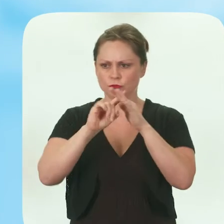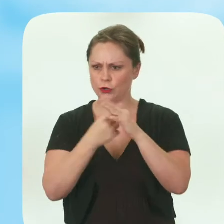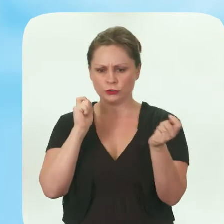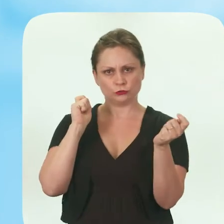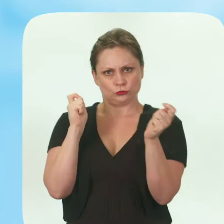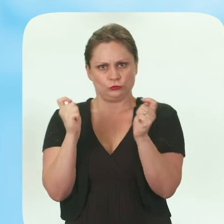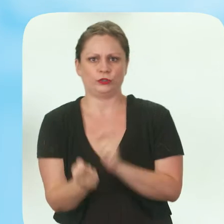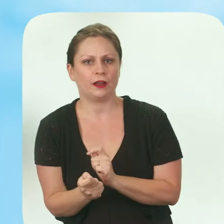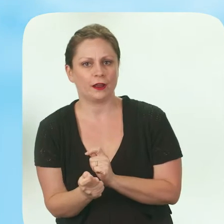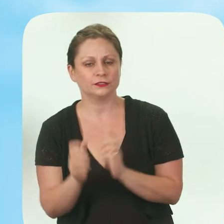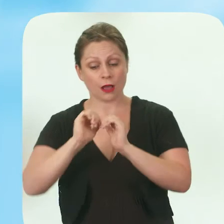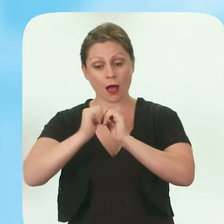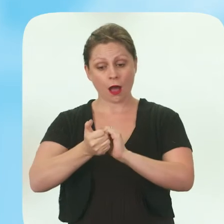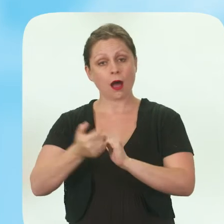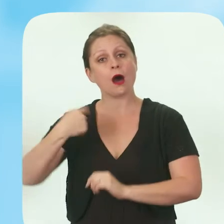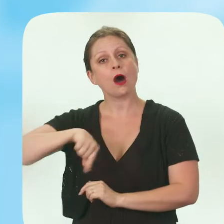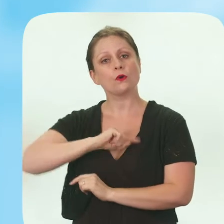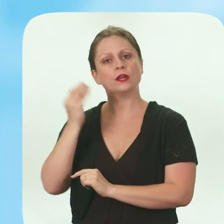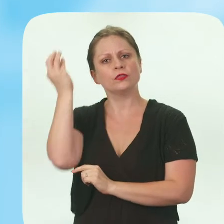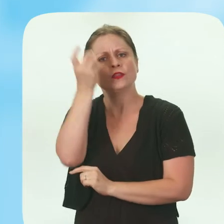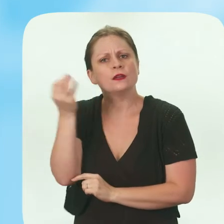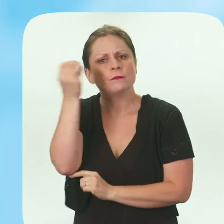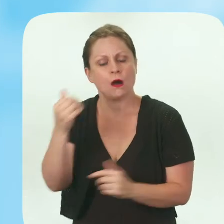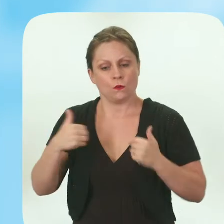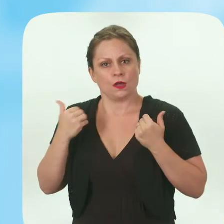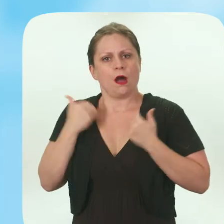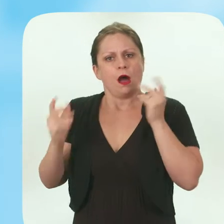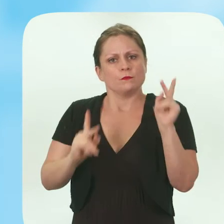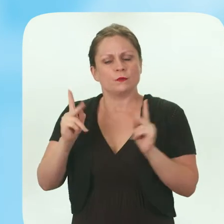for change and about how we think about young people's needs.